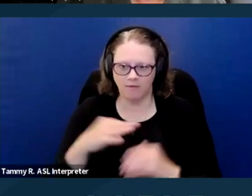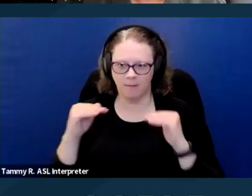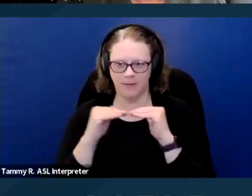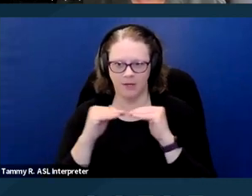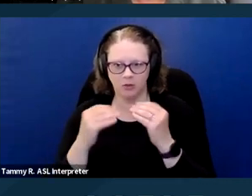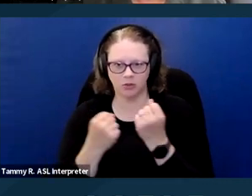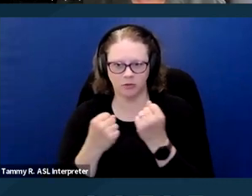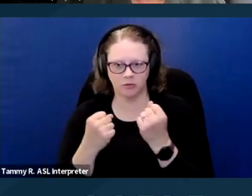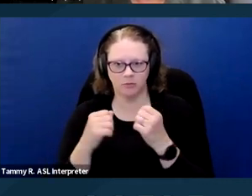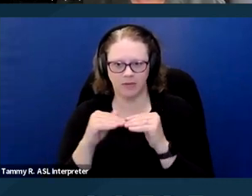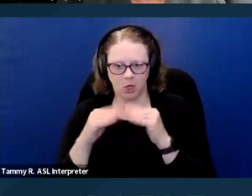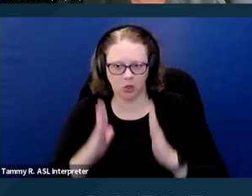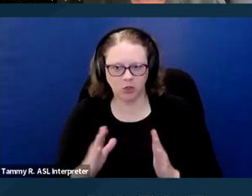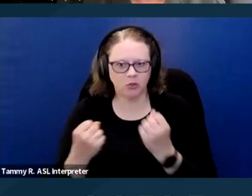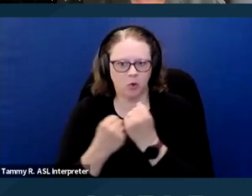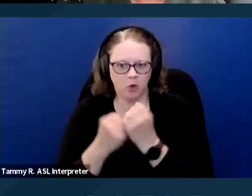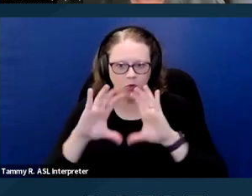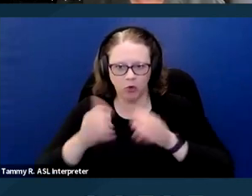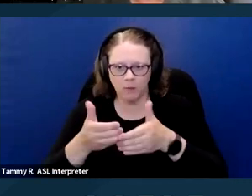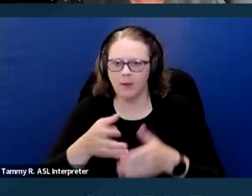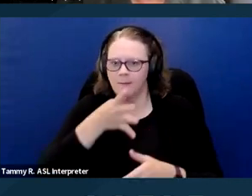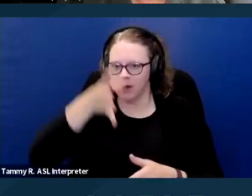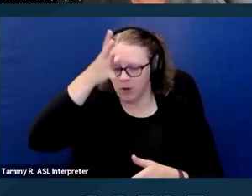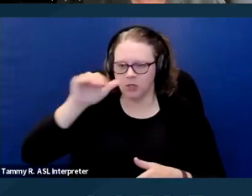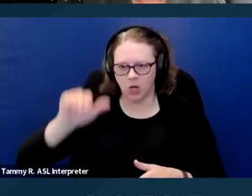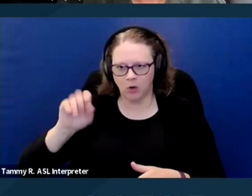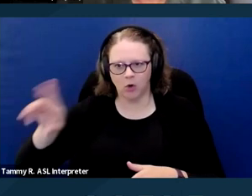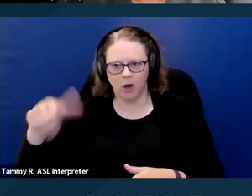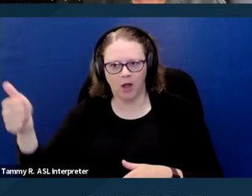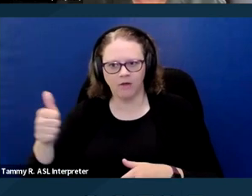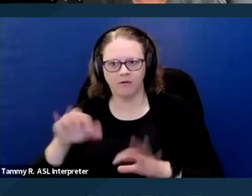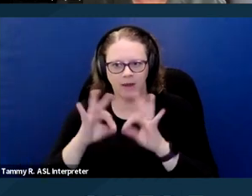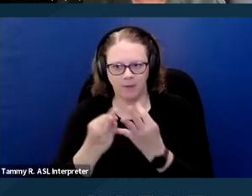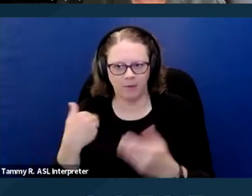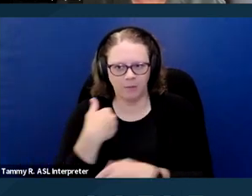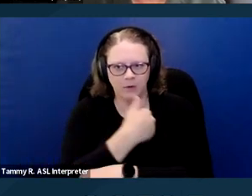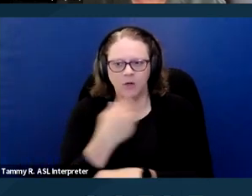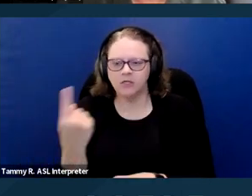a parent, child or other relative, someone who's familiar with your disability